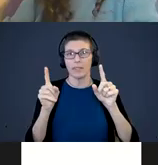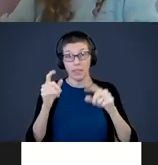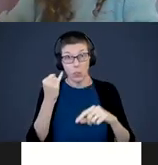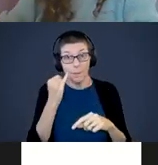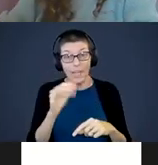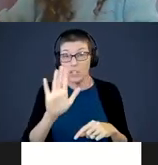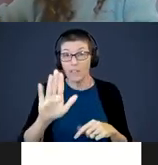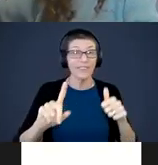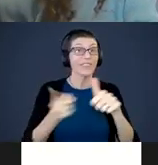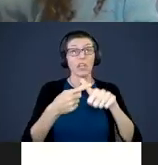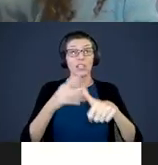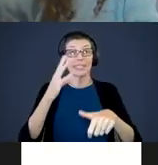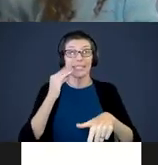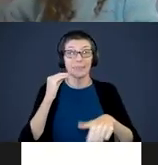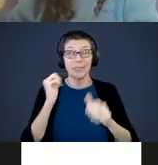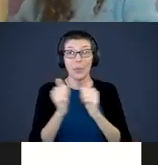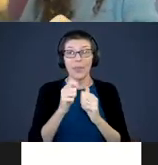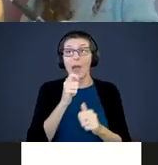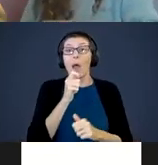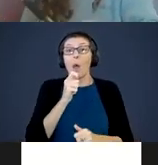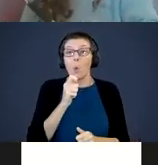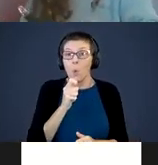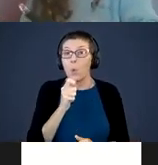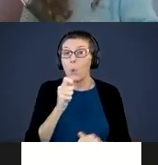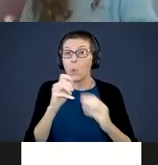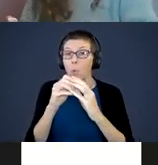experience blowing bubbles when you pop a bubble. How exciting that must be